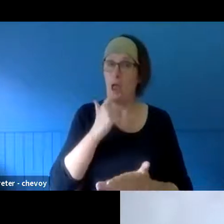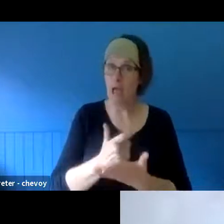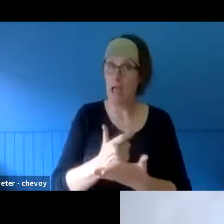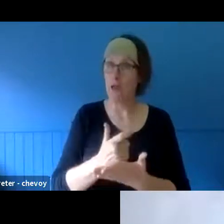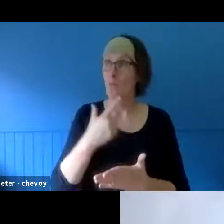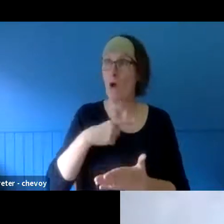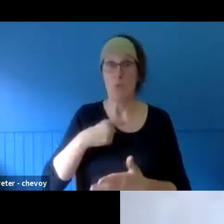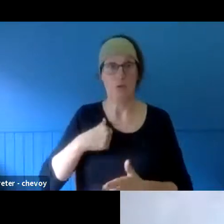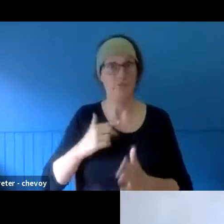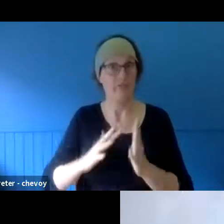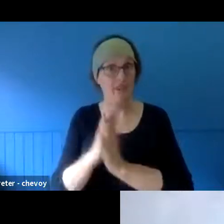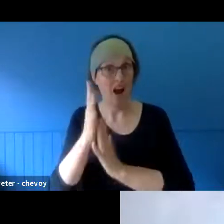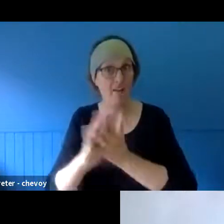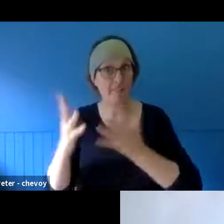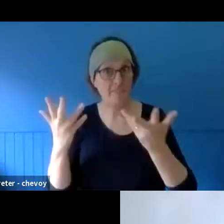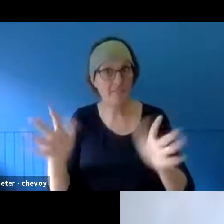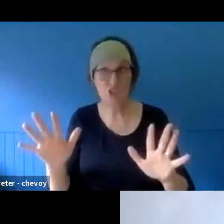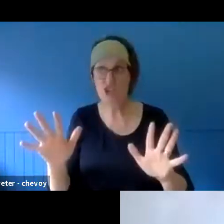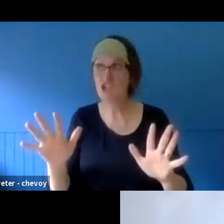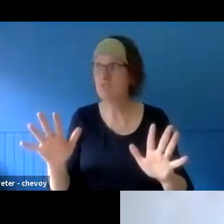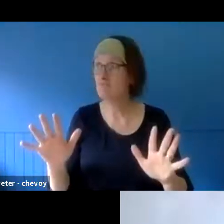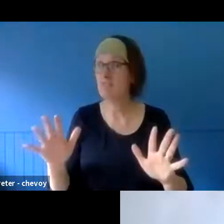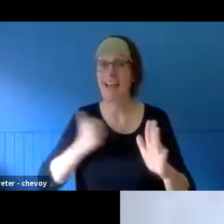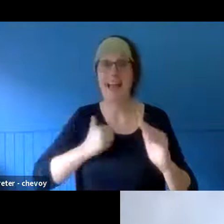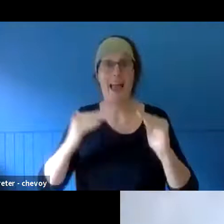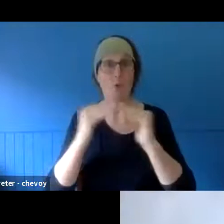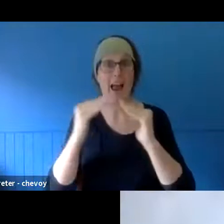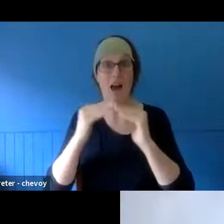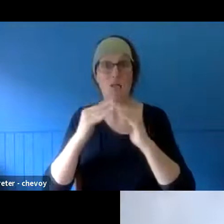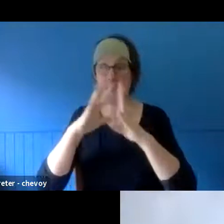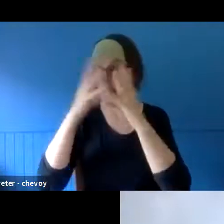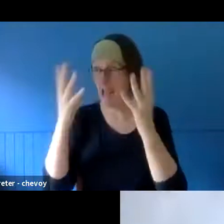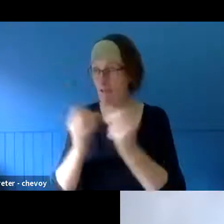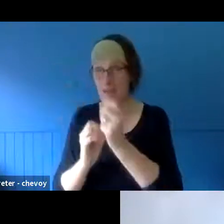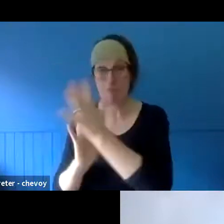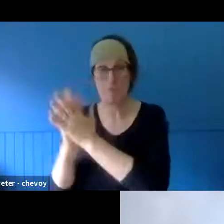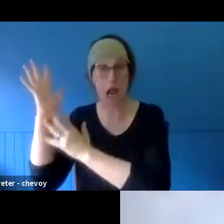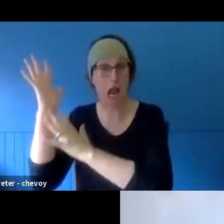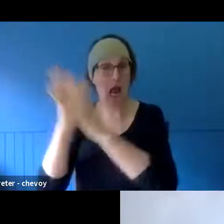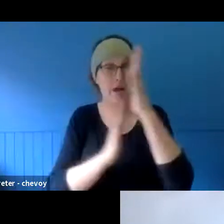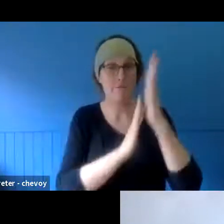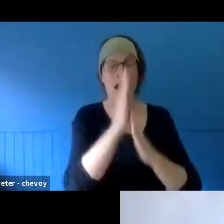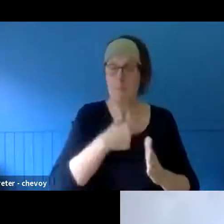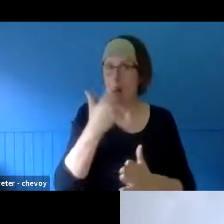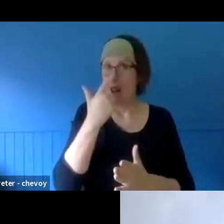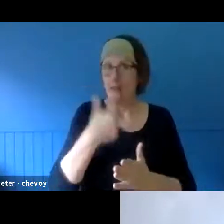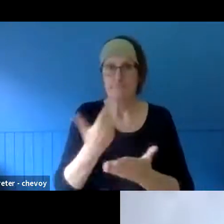everything around our house was burnt except, obviously, us and the house. We went to the beach. We live near the beach. Actually, it gives